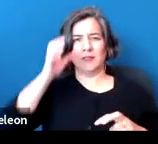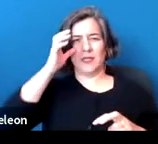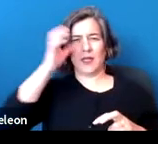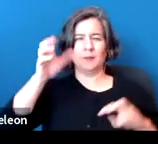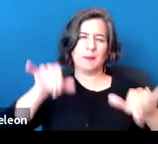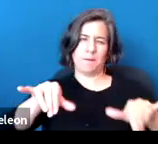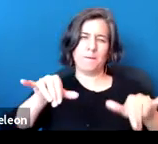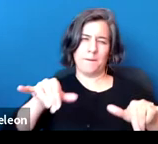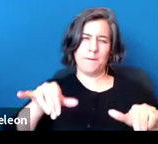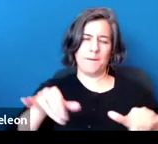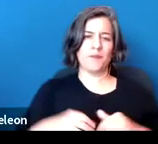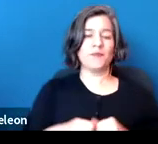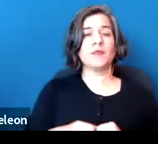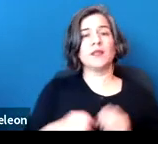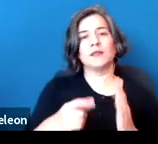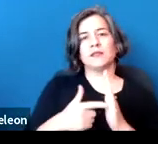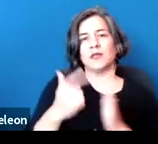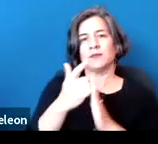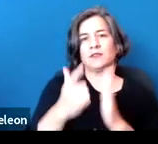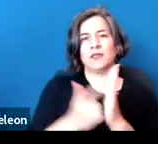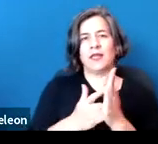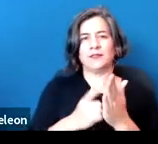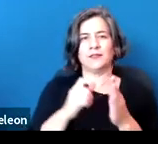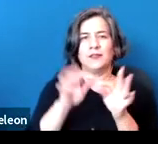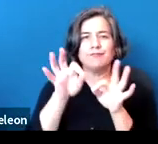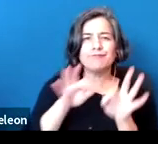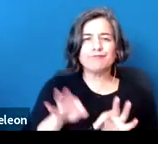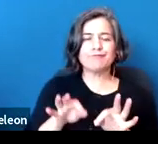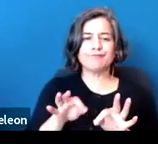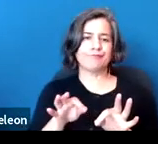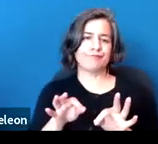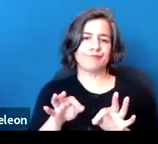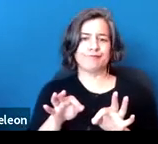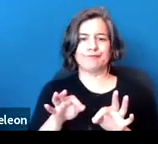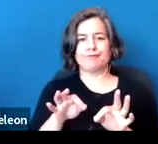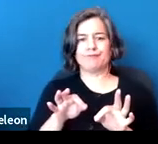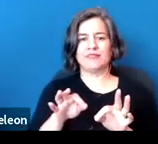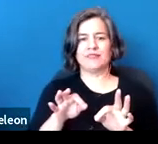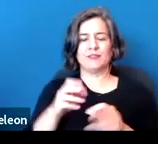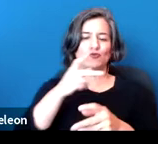Sometimes the statutory term of art is treated-as instead of regarded or perceived,